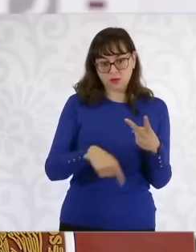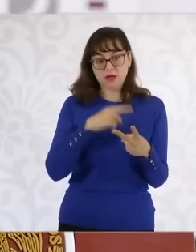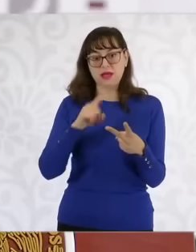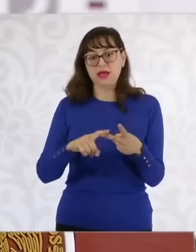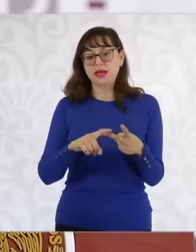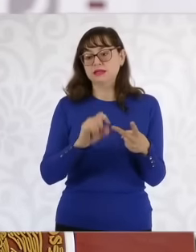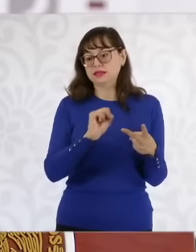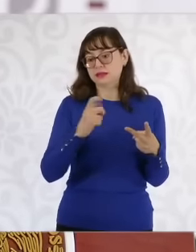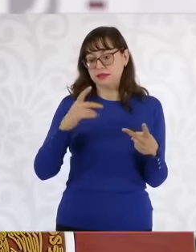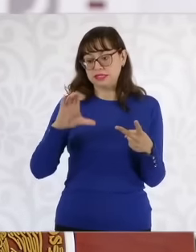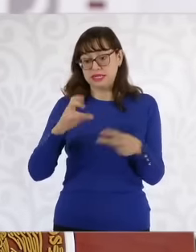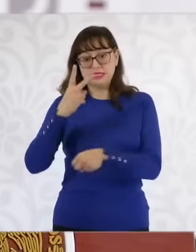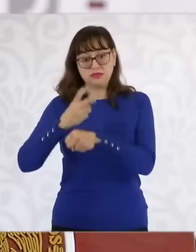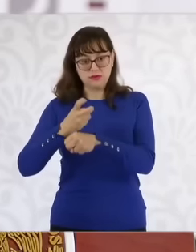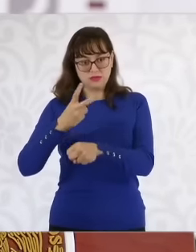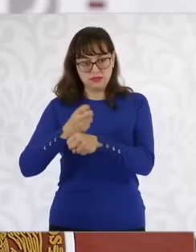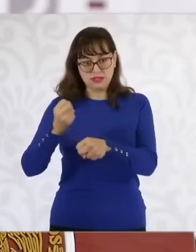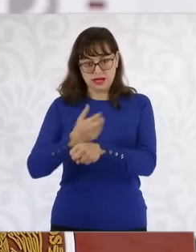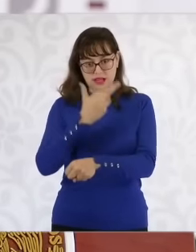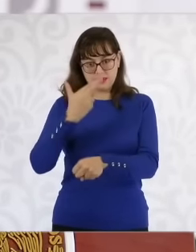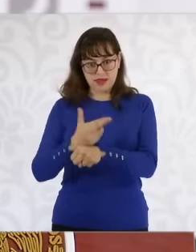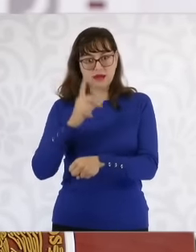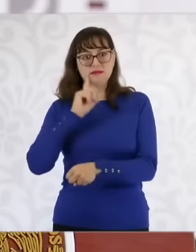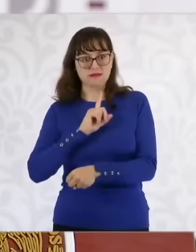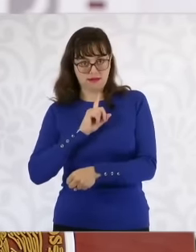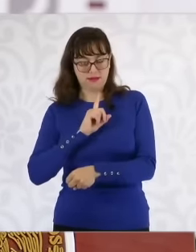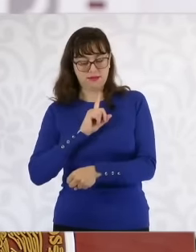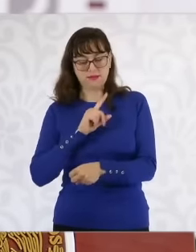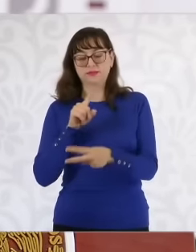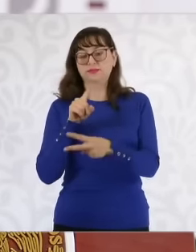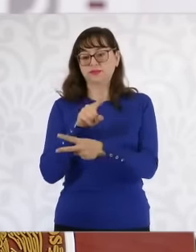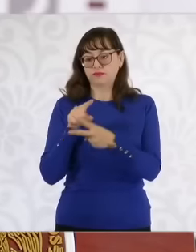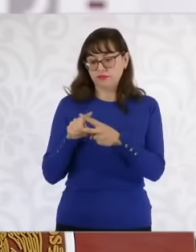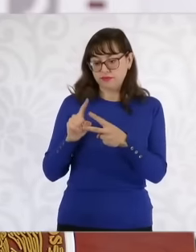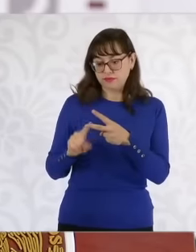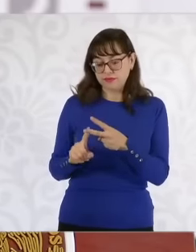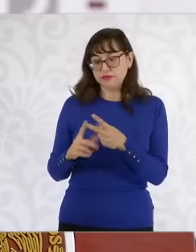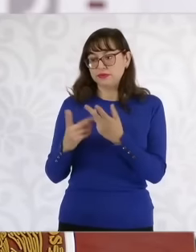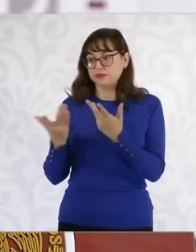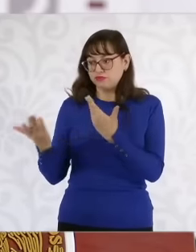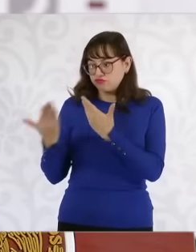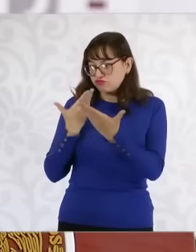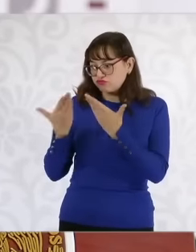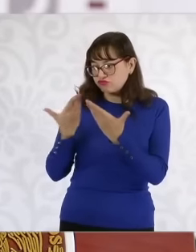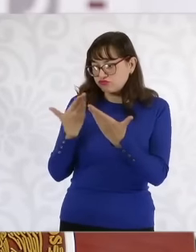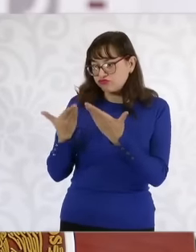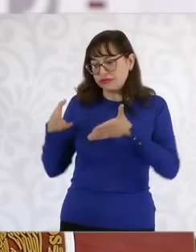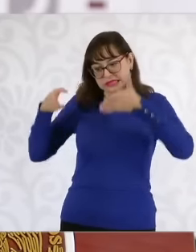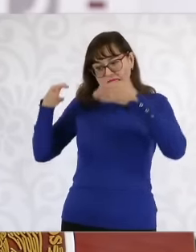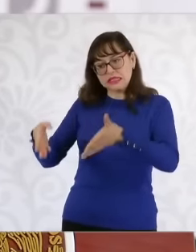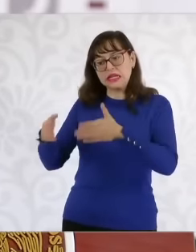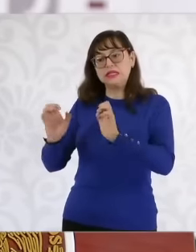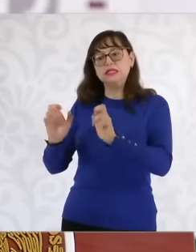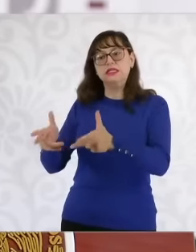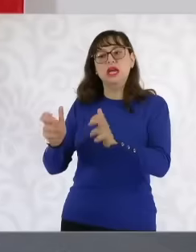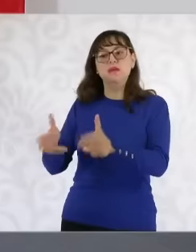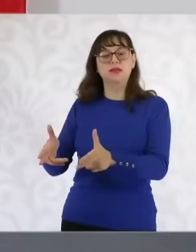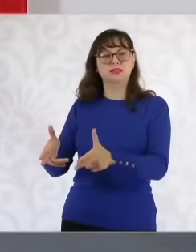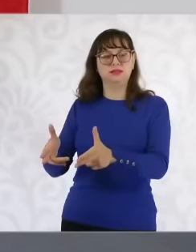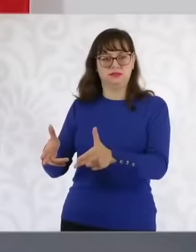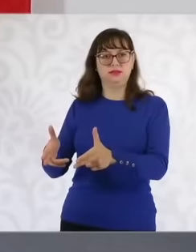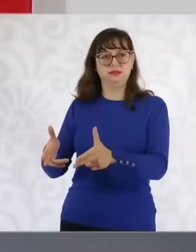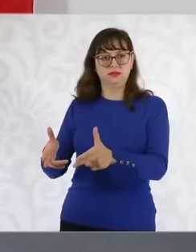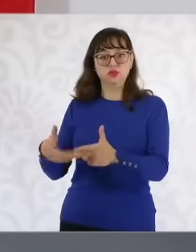and a particular scheme to Chiapas to be able to intervene from the social perspective